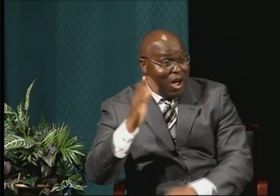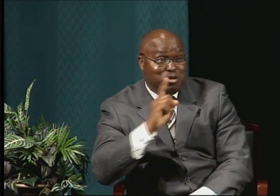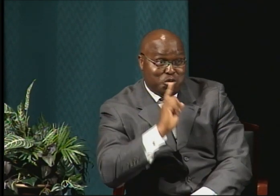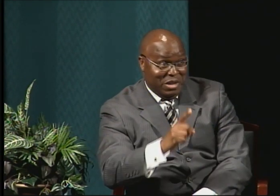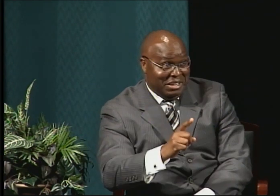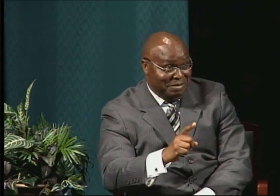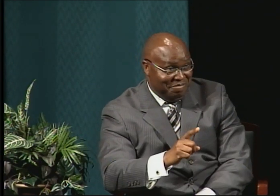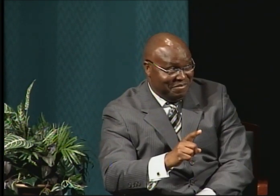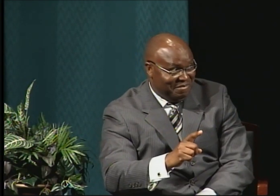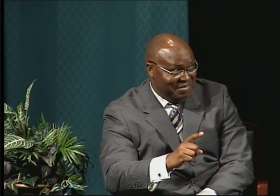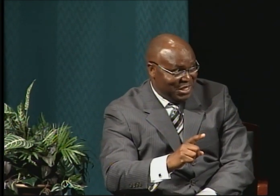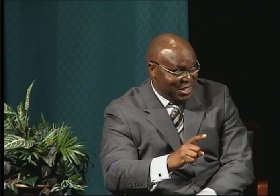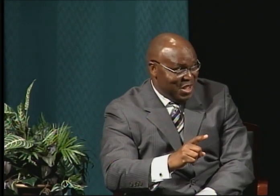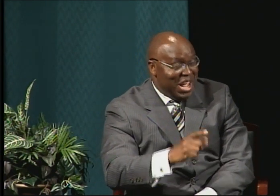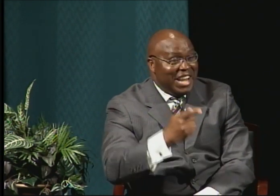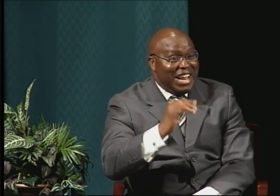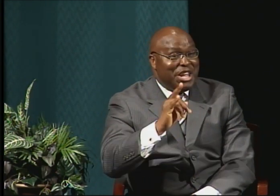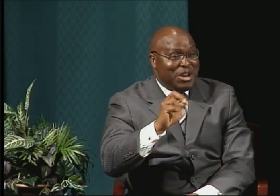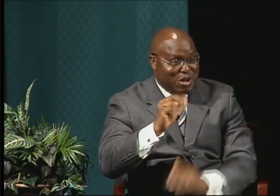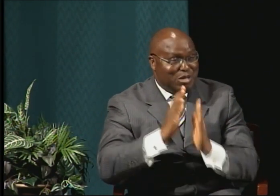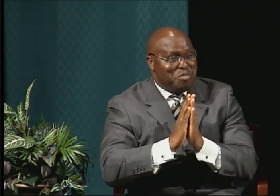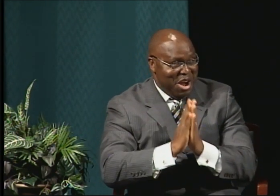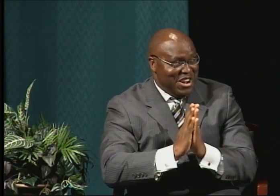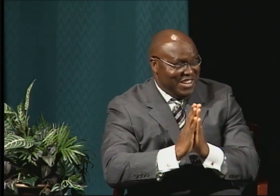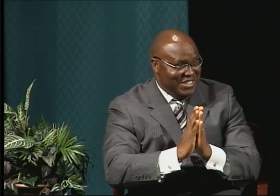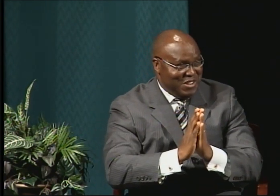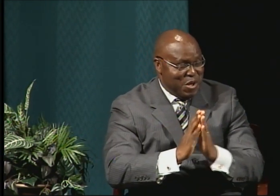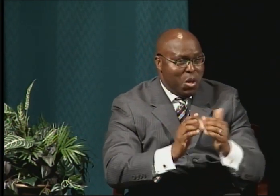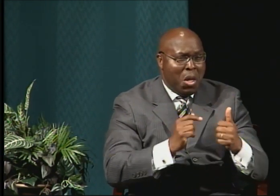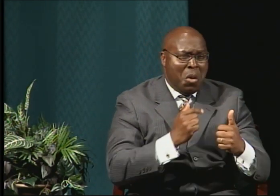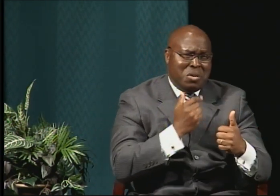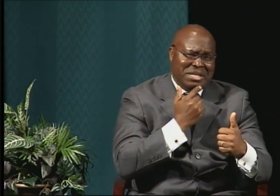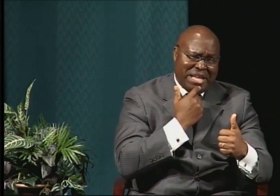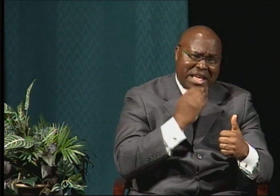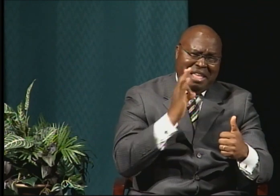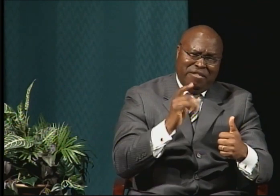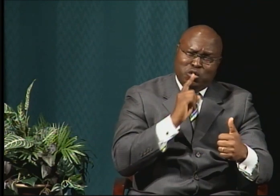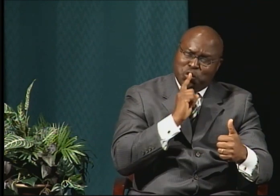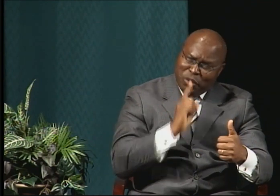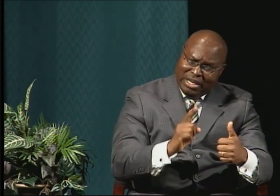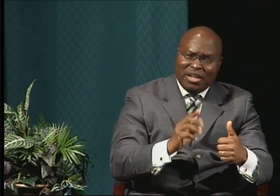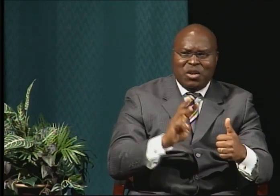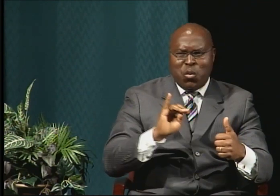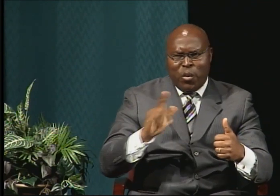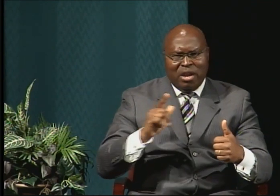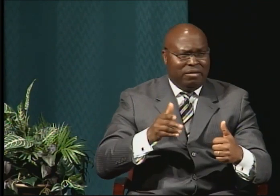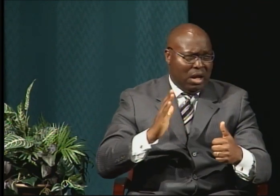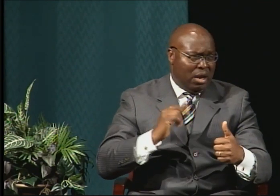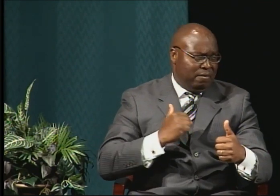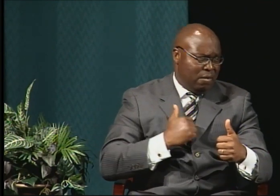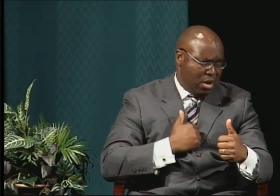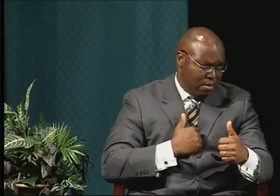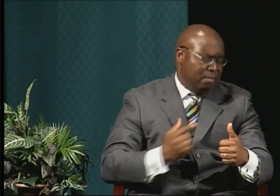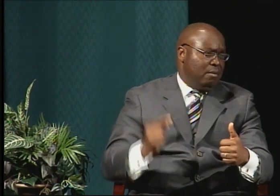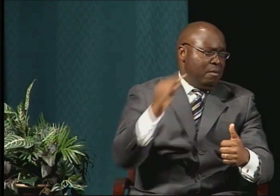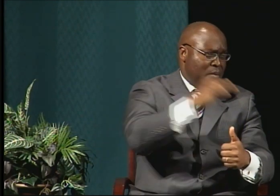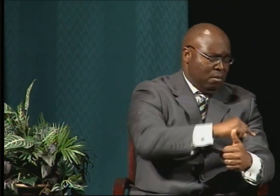We said: God, if this is really your will for me to be involved in the PhD program,